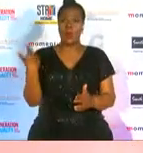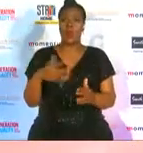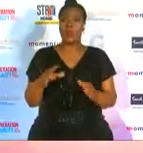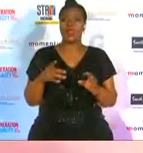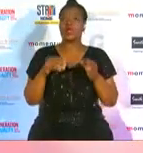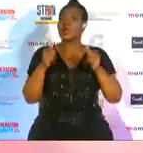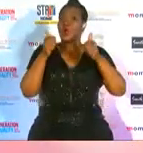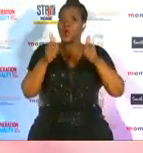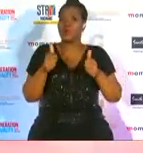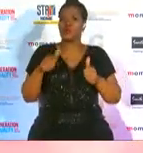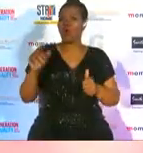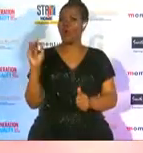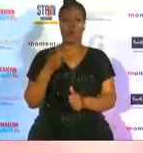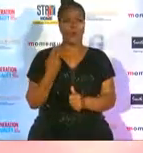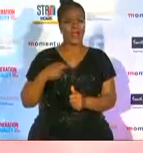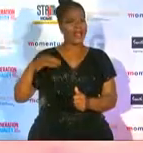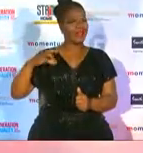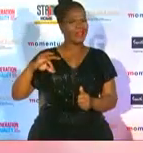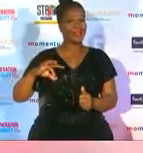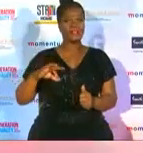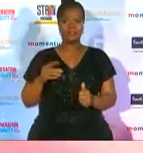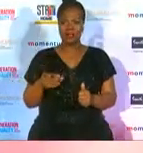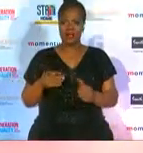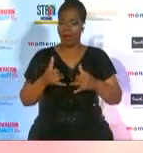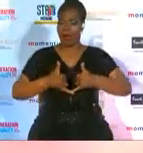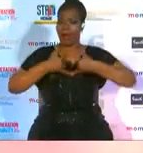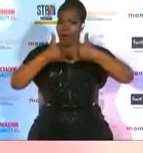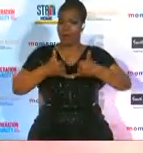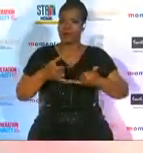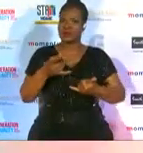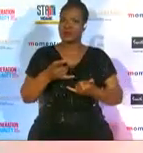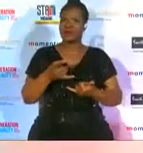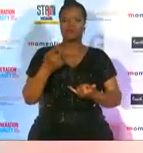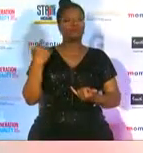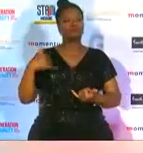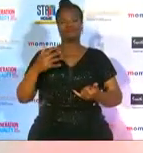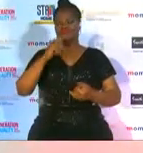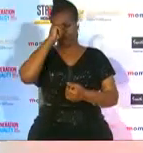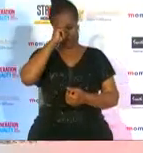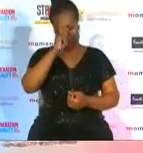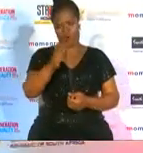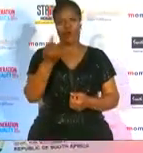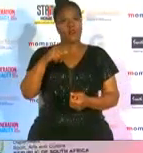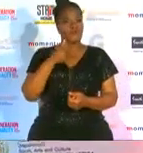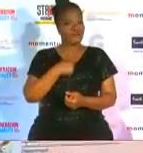group of girls and to be you know to receive this award playing in a team like that it's such a huge honor for me that's amazing thank you so much and